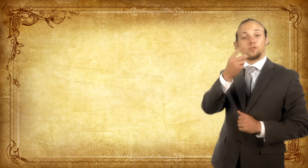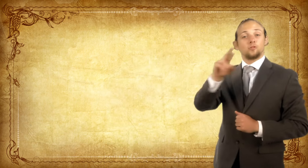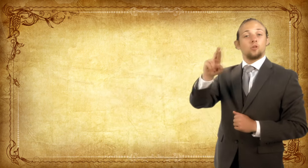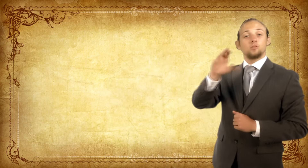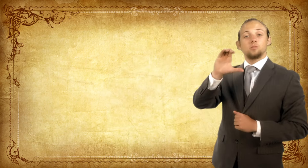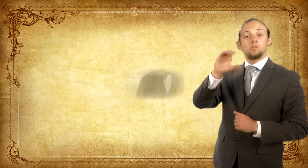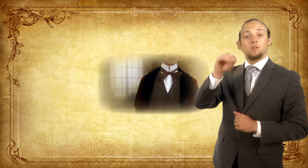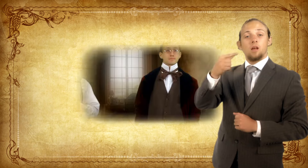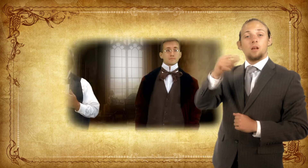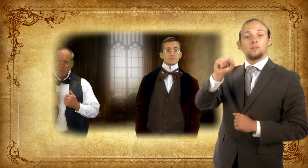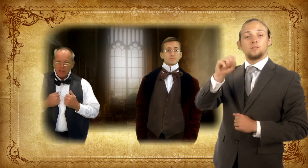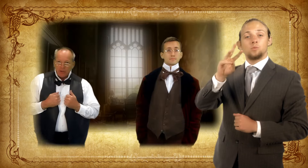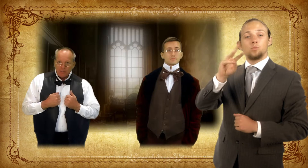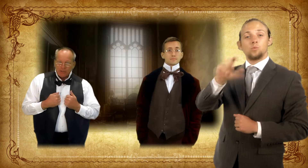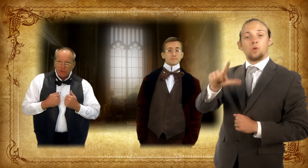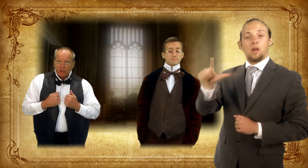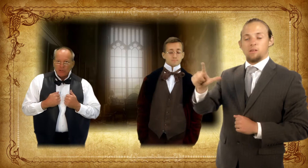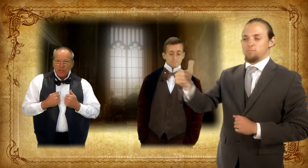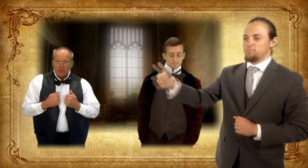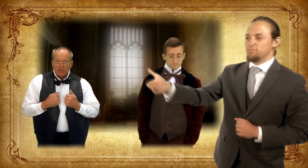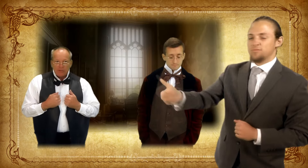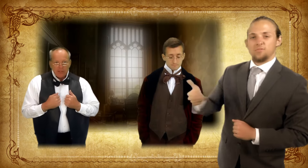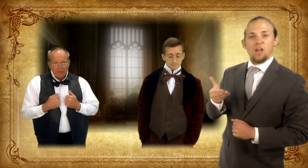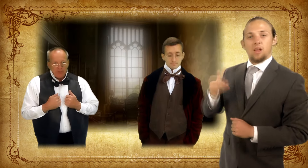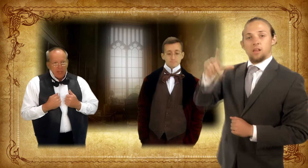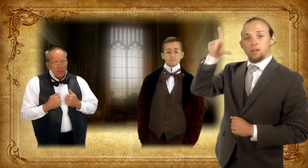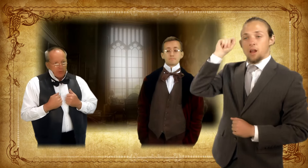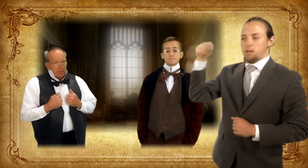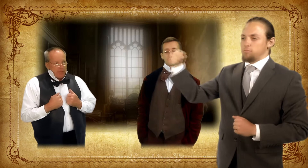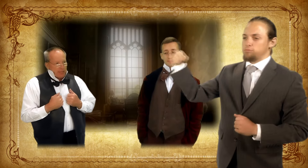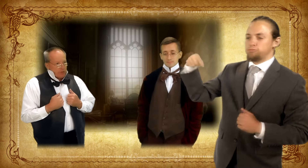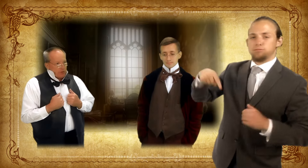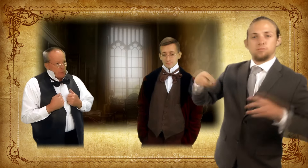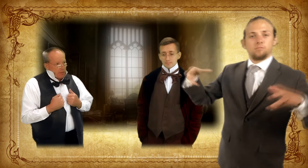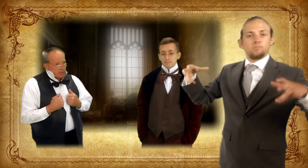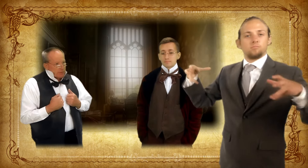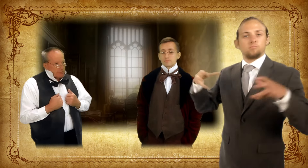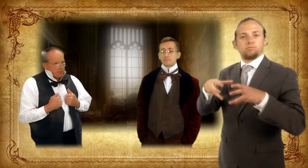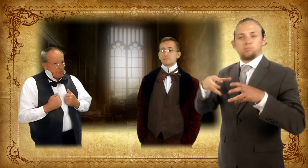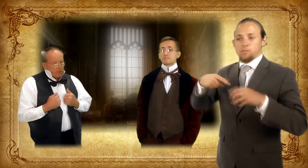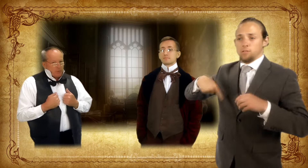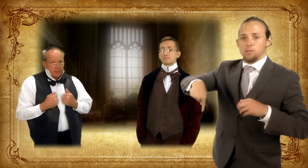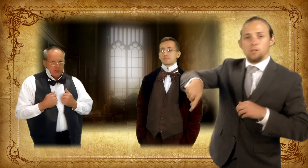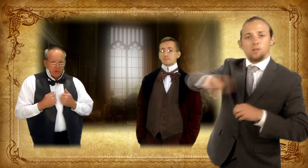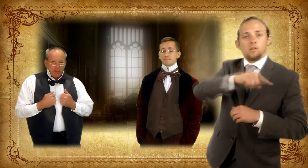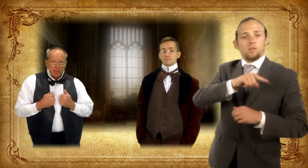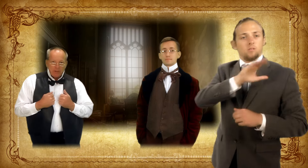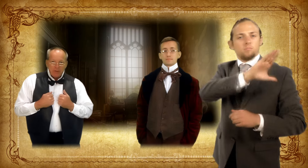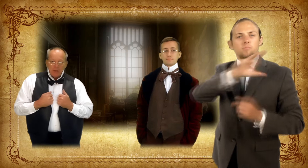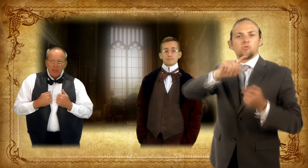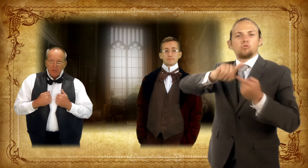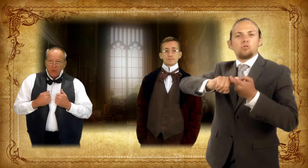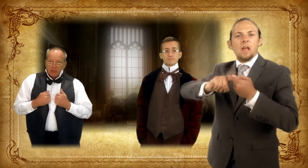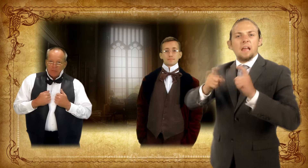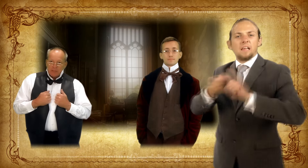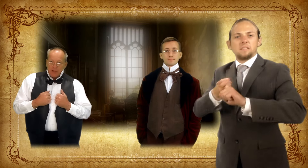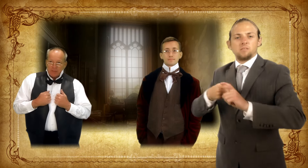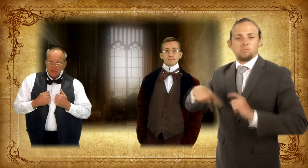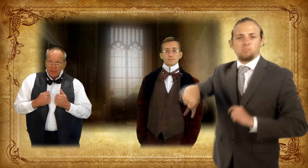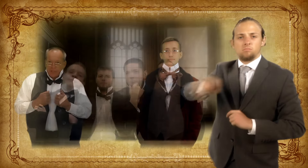Dr. Mason Cogswell invited Gallaudet to speak to his wealthy friends about setting up a school